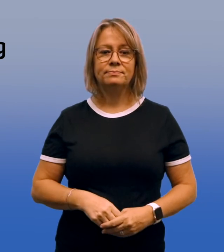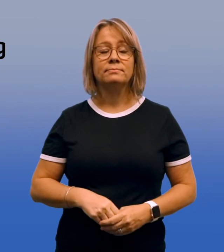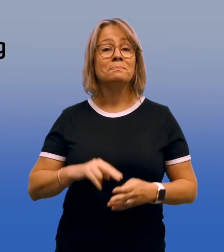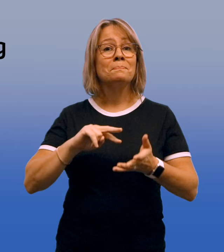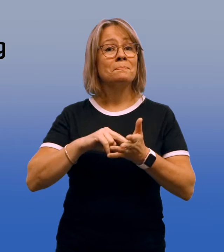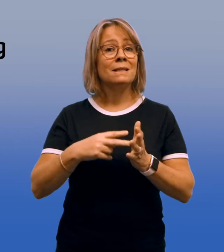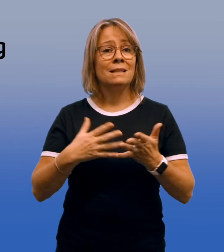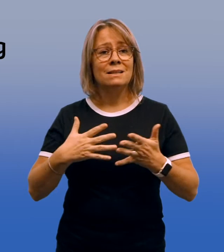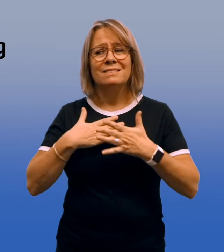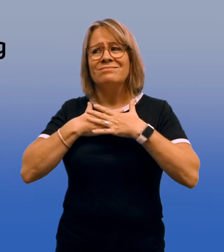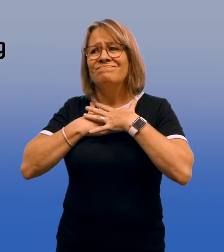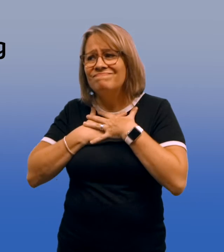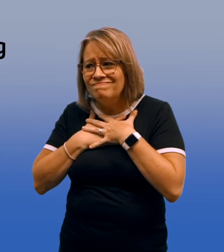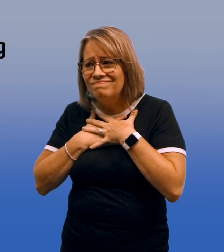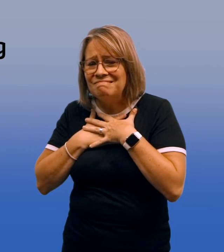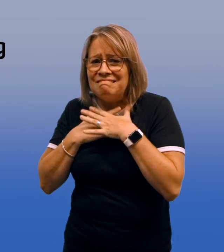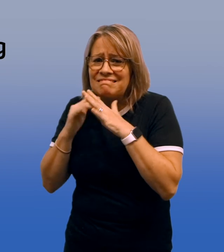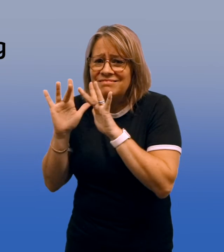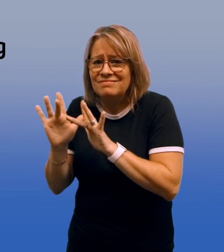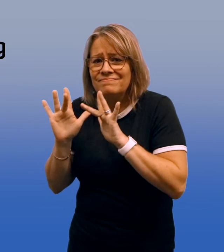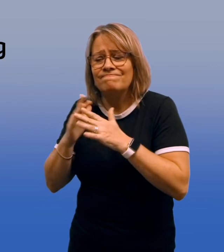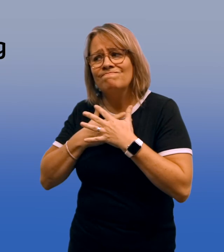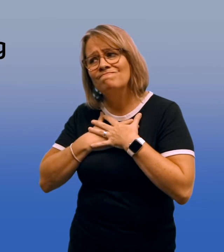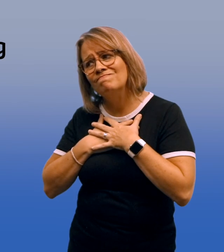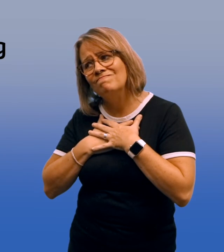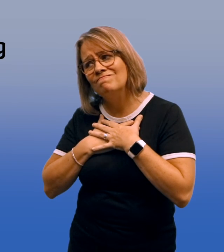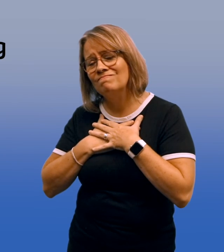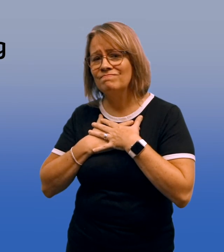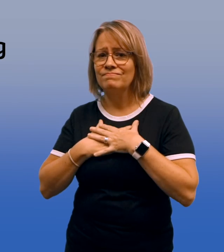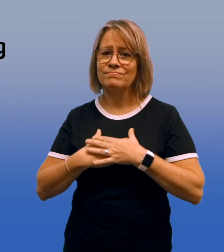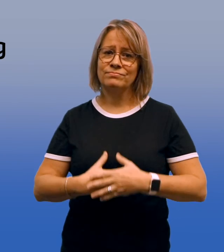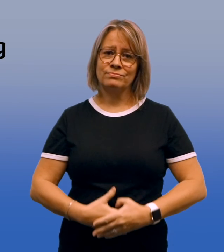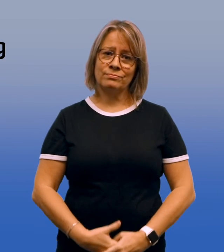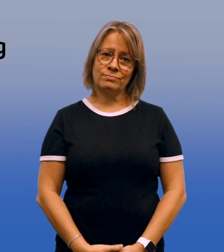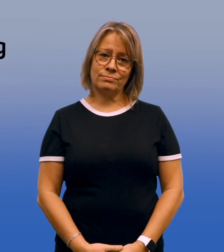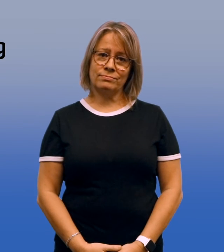Commiserating means feeling sympathy or pity for someone.